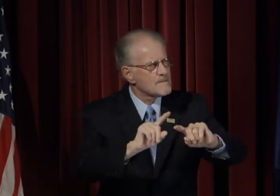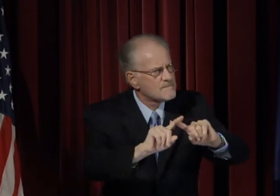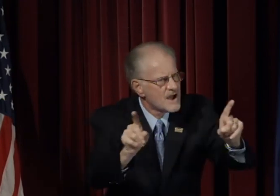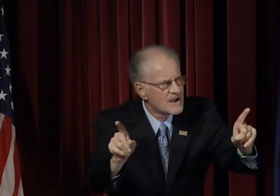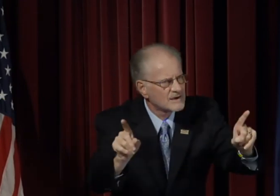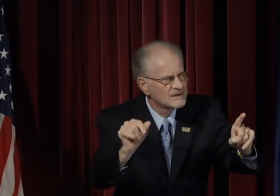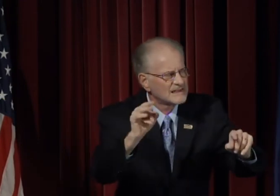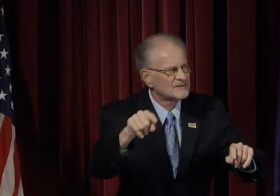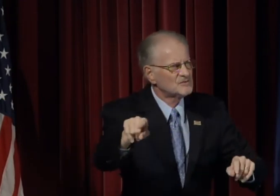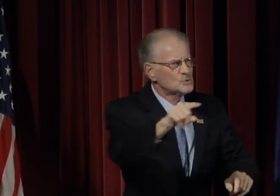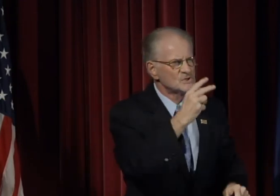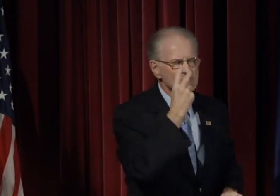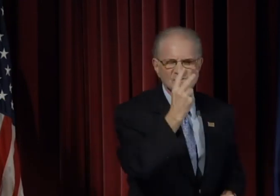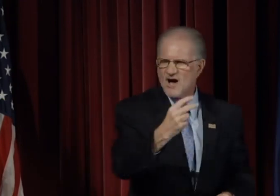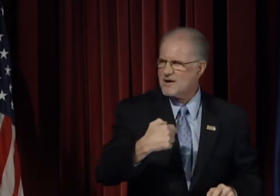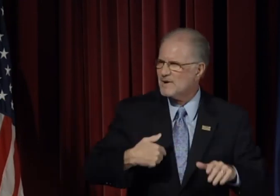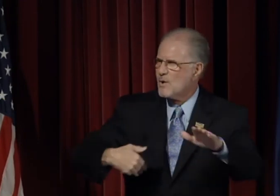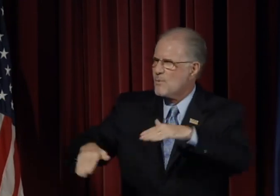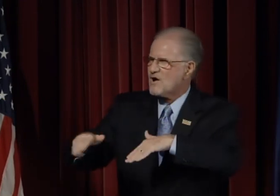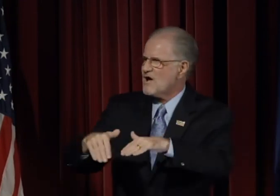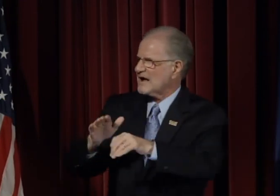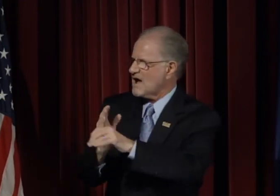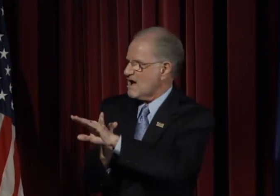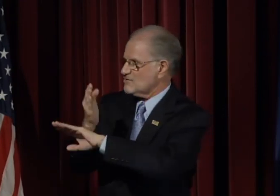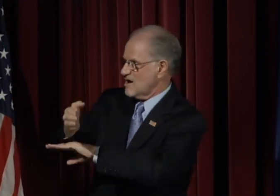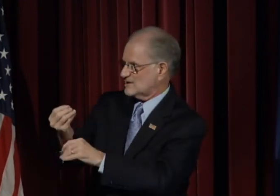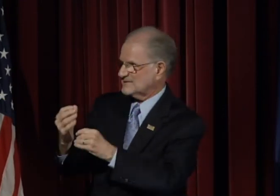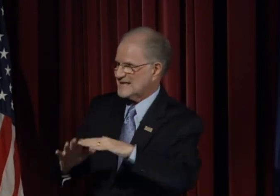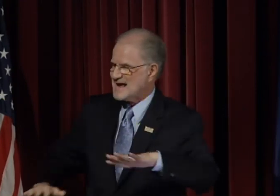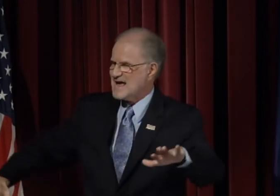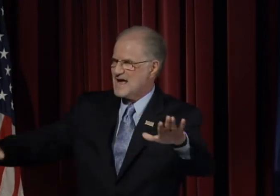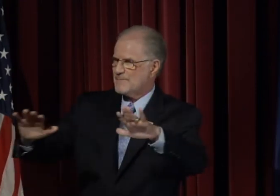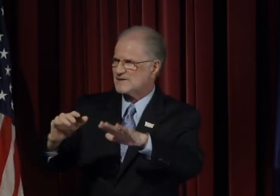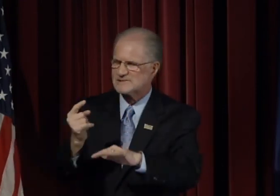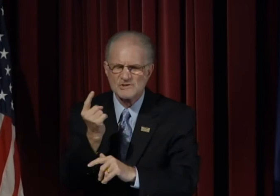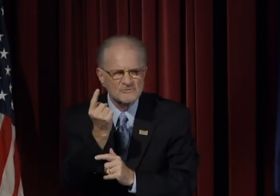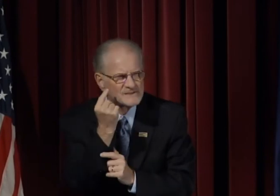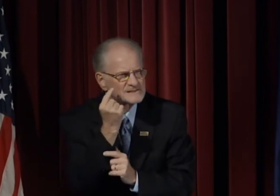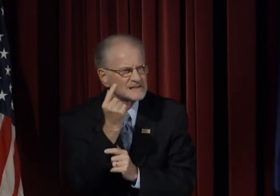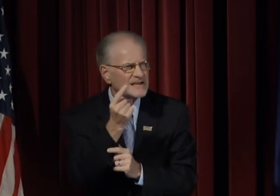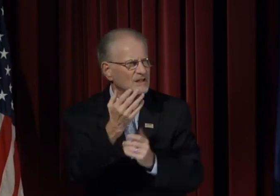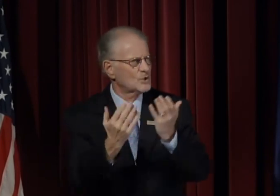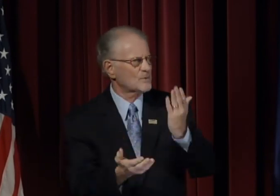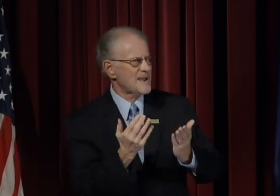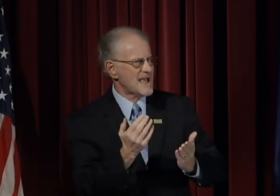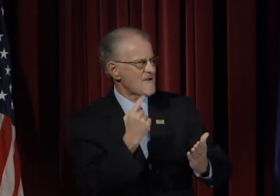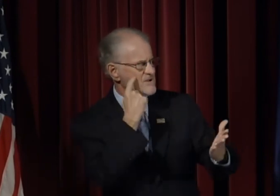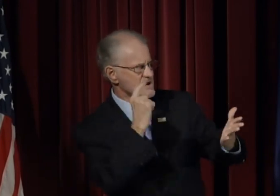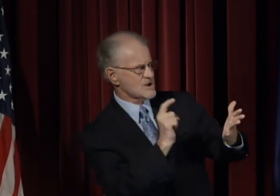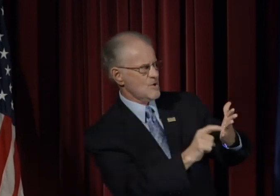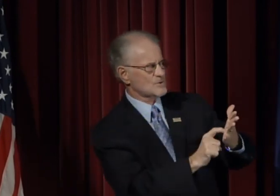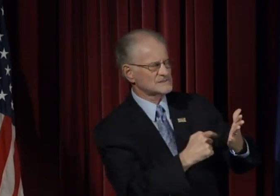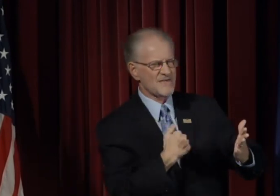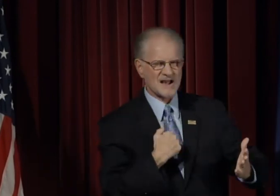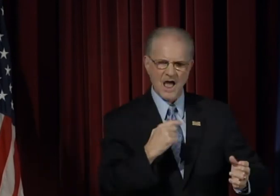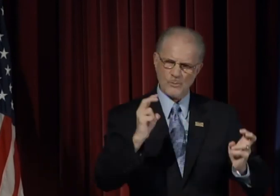But if you saw me walking across campus recently, you may have noticed that I was "lost" in thought.